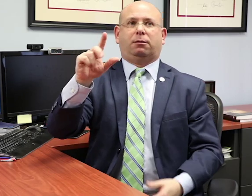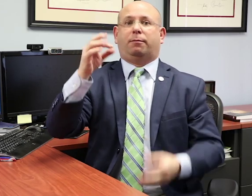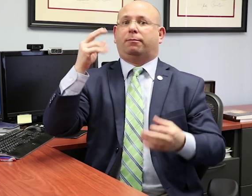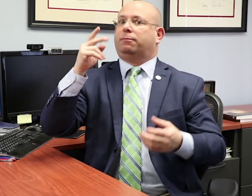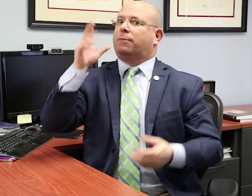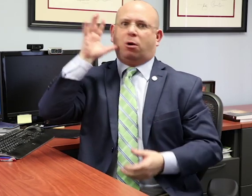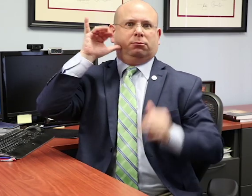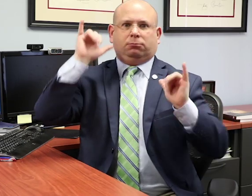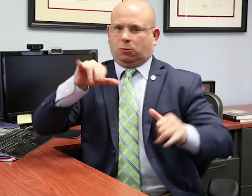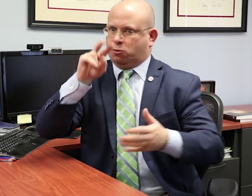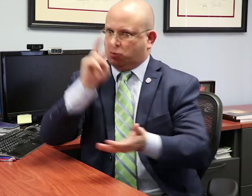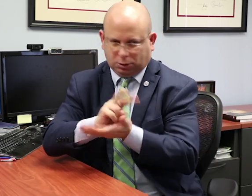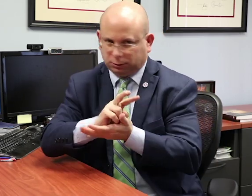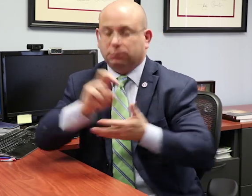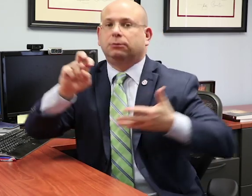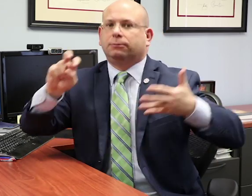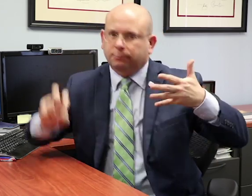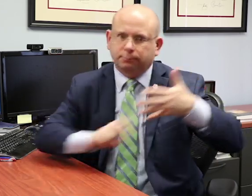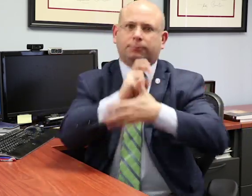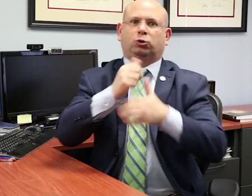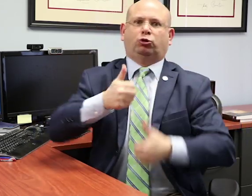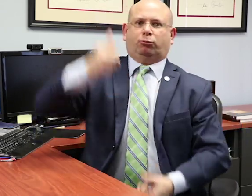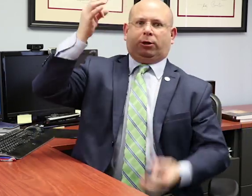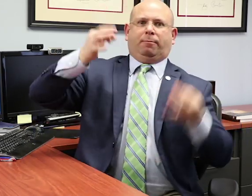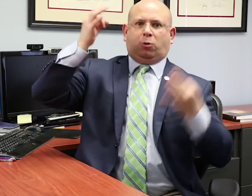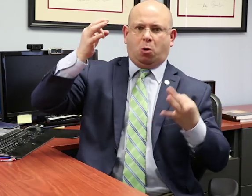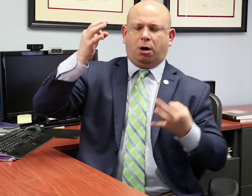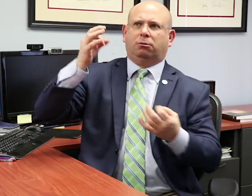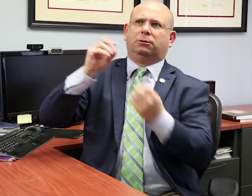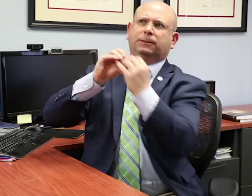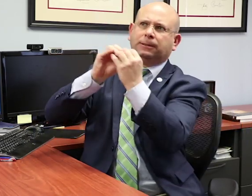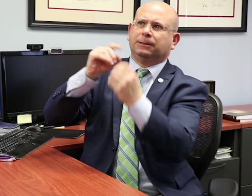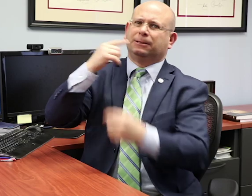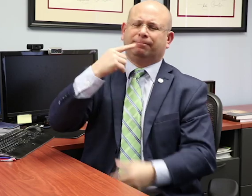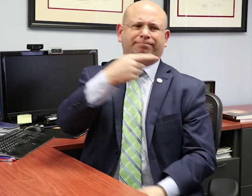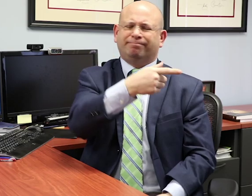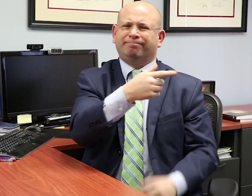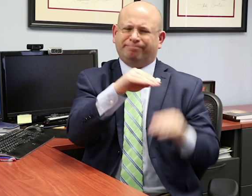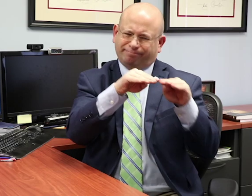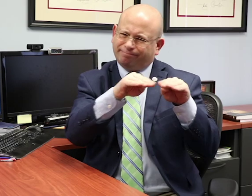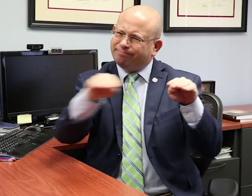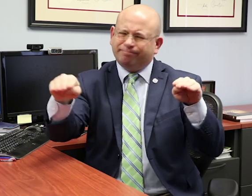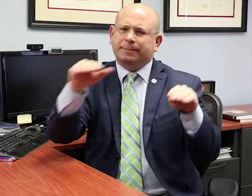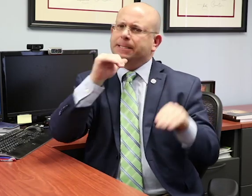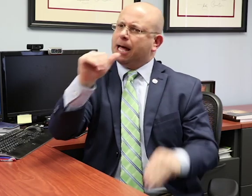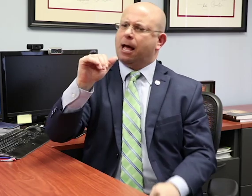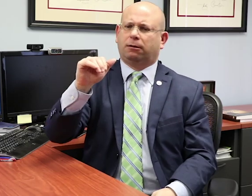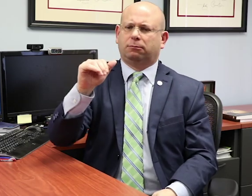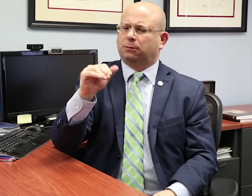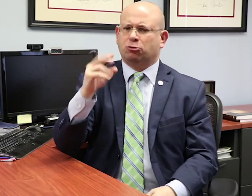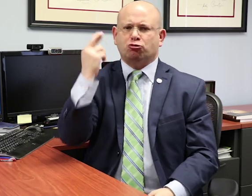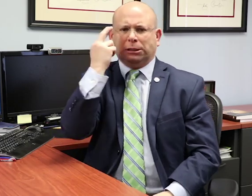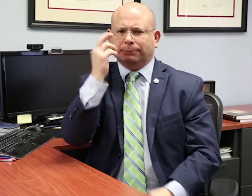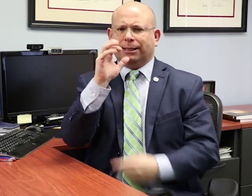The parents appealed again to the U.S. Supreme Court, arguing that the school district had failed to provide